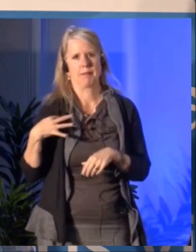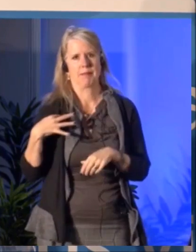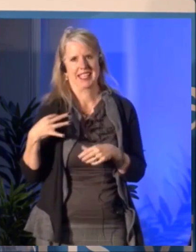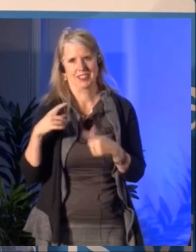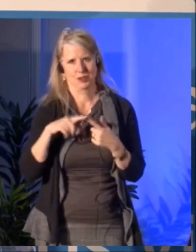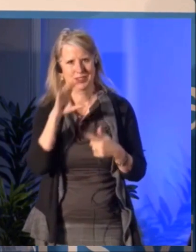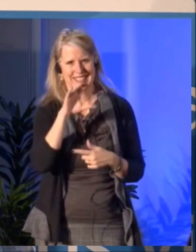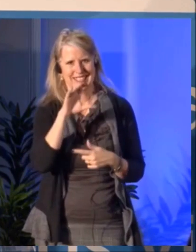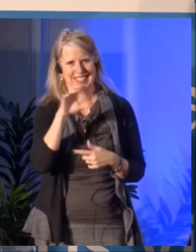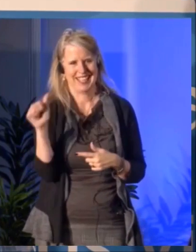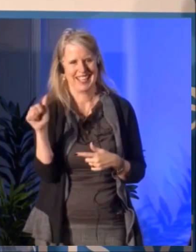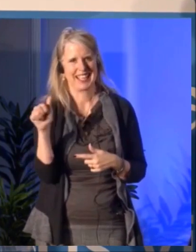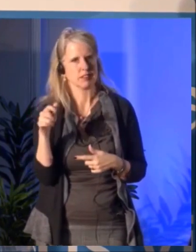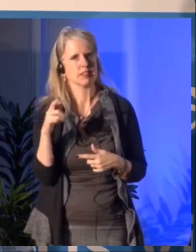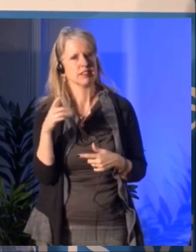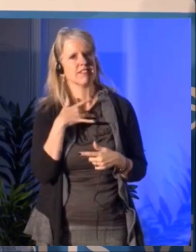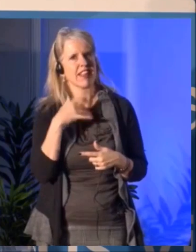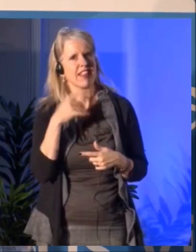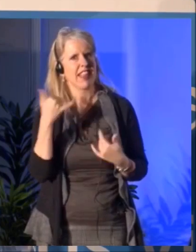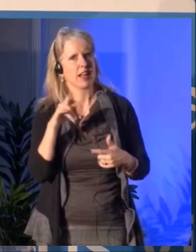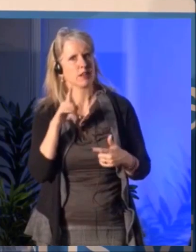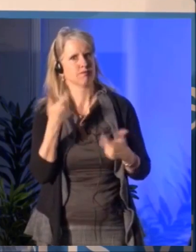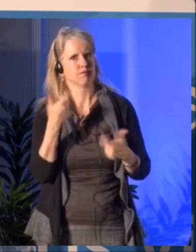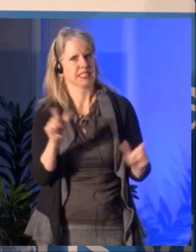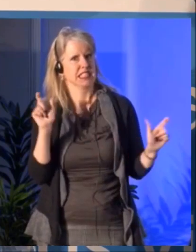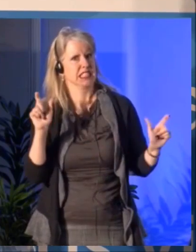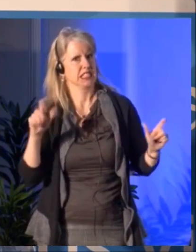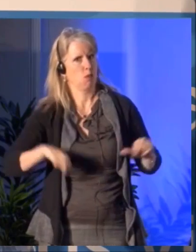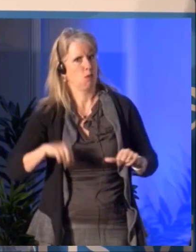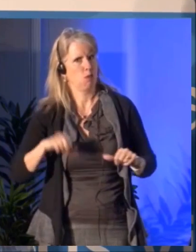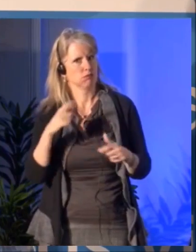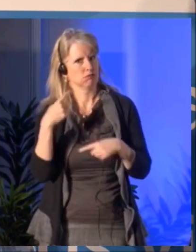This is really, really bold that did not happen for years